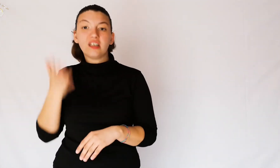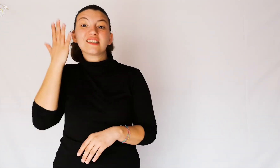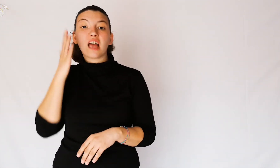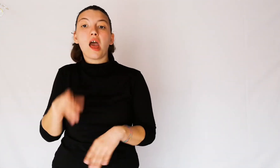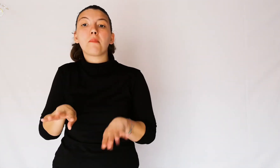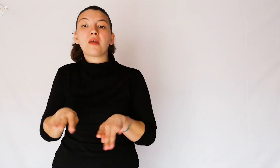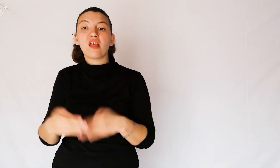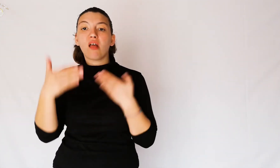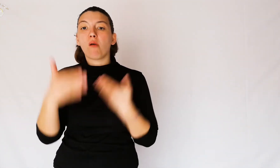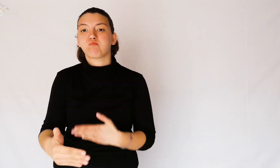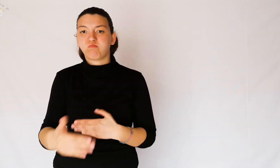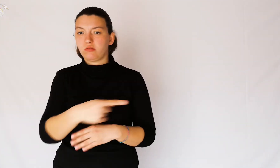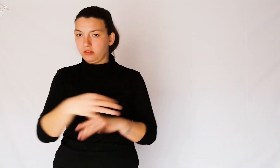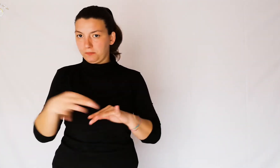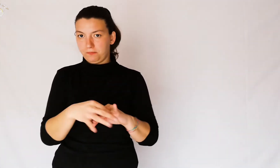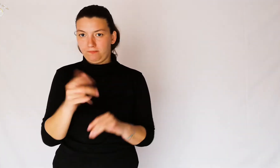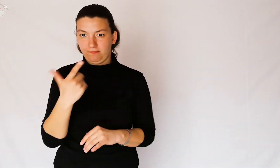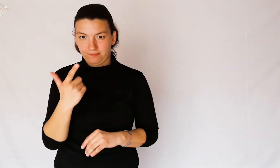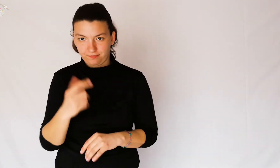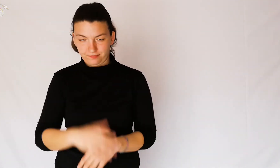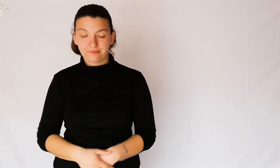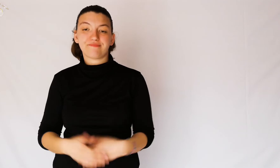because they did not marry with long feet.